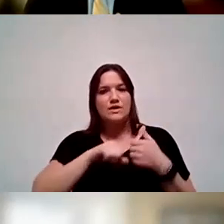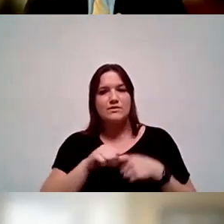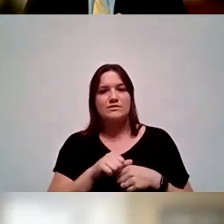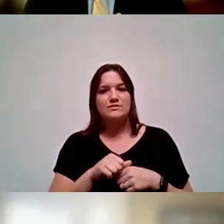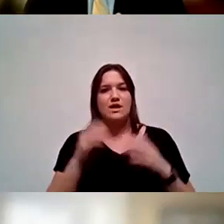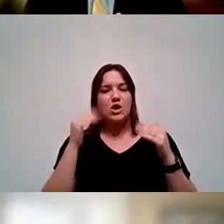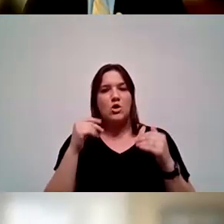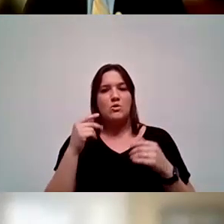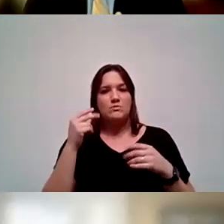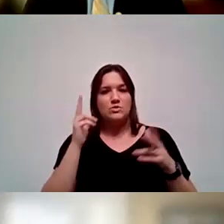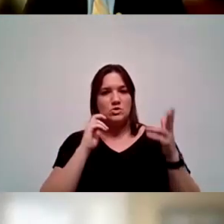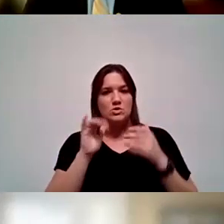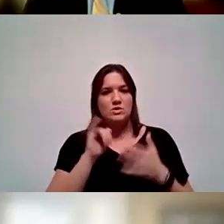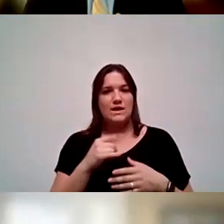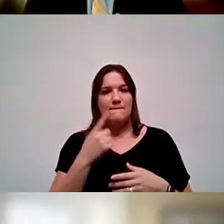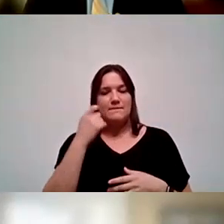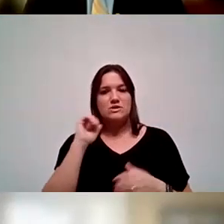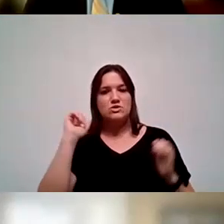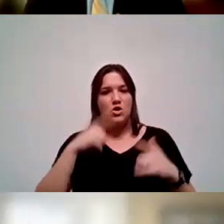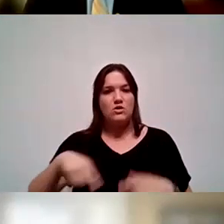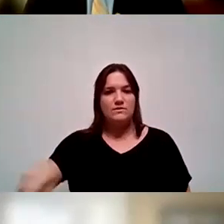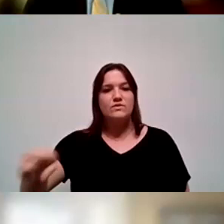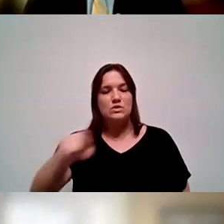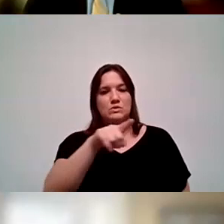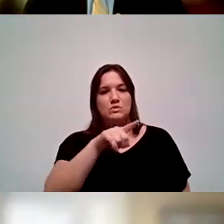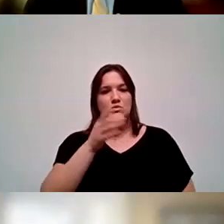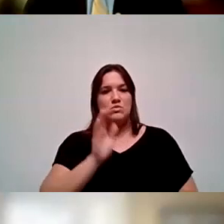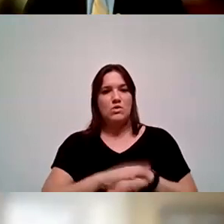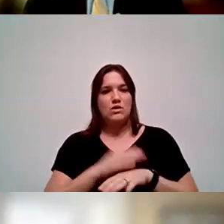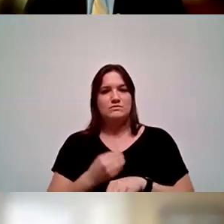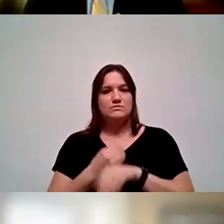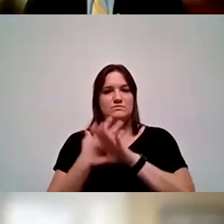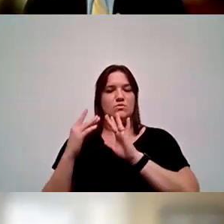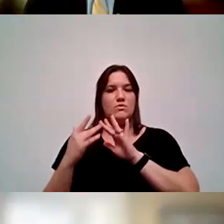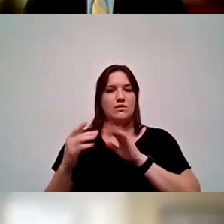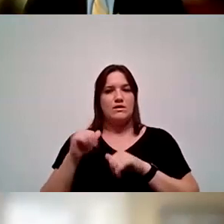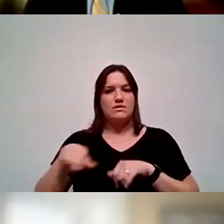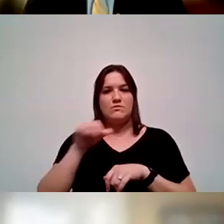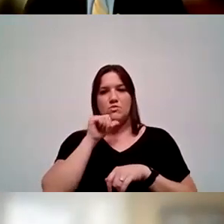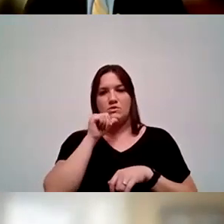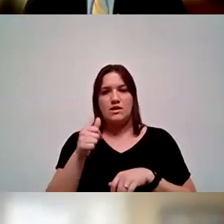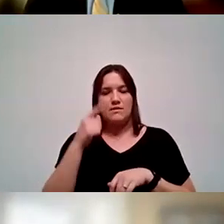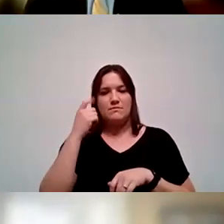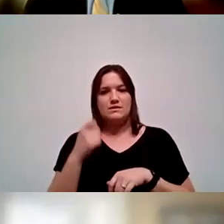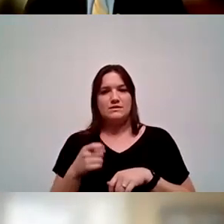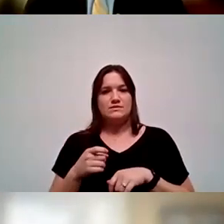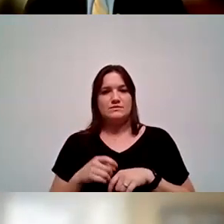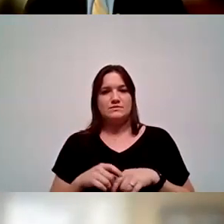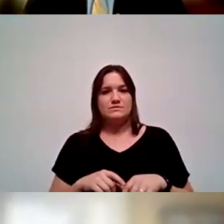My sincerity when I say that, because I think all of you on this webinar and those who are not because are actually right now